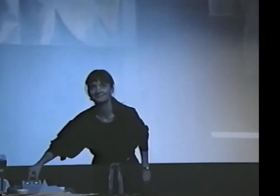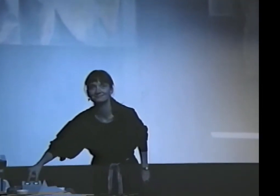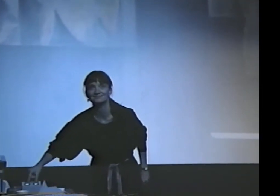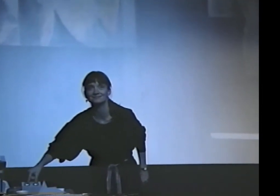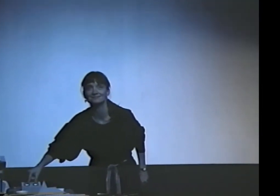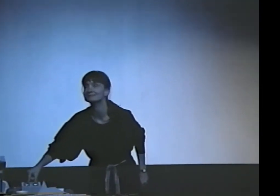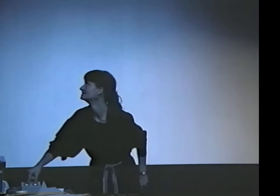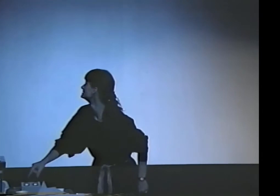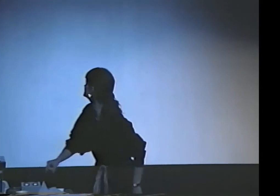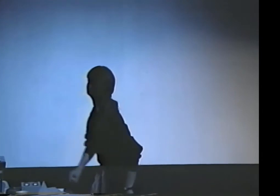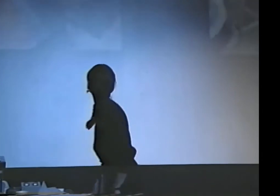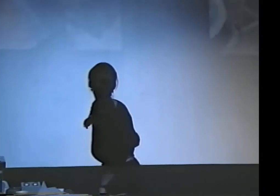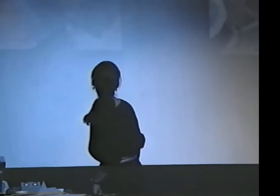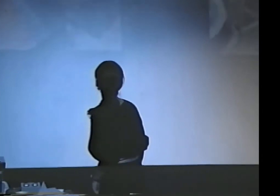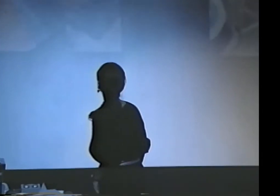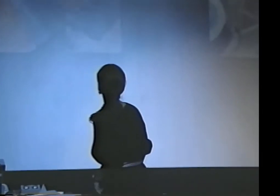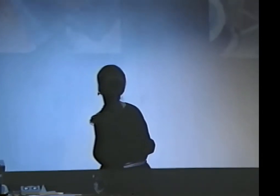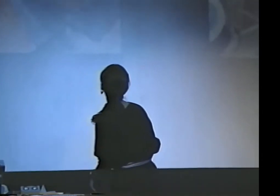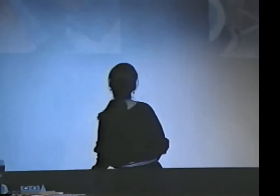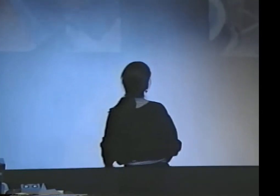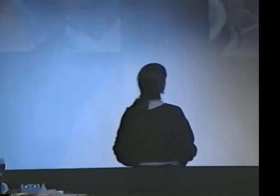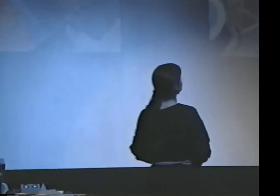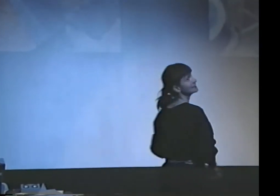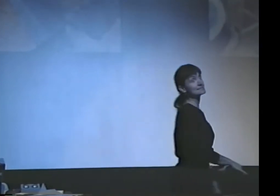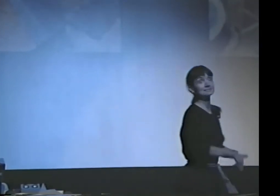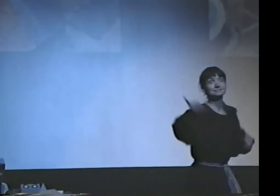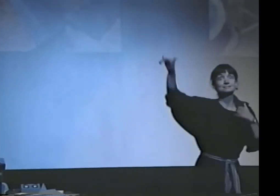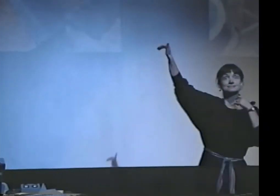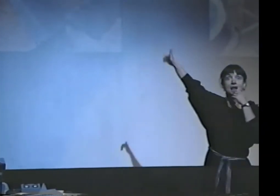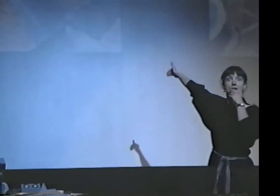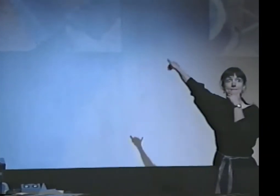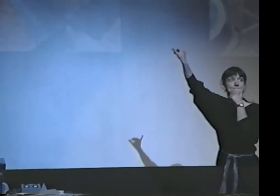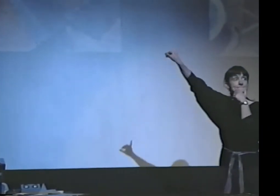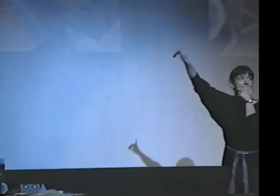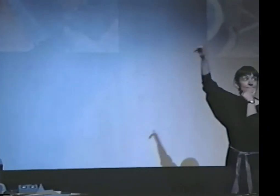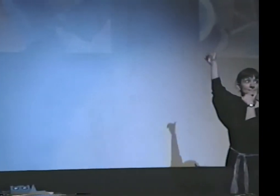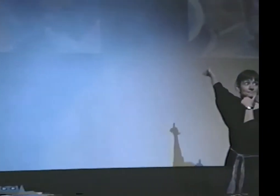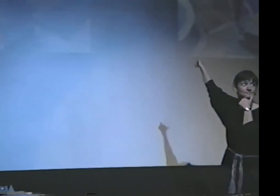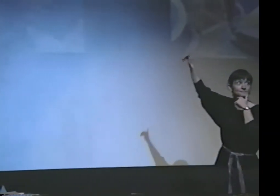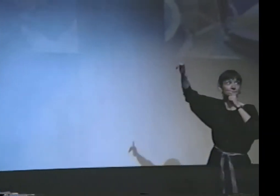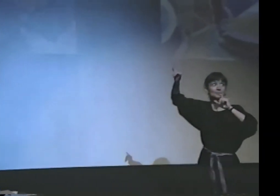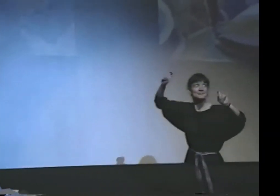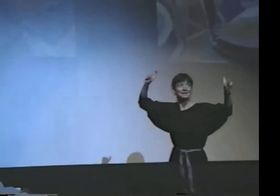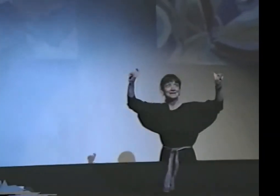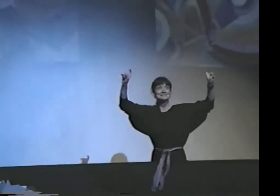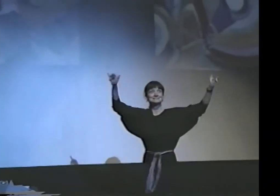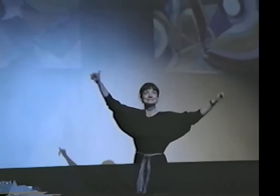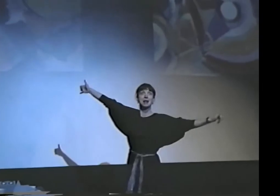NEXT CLASS NOW. OH, OK.